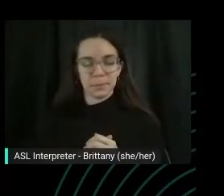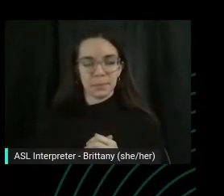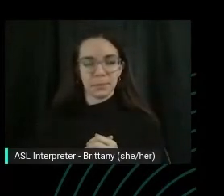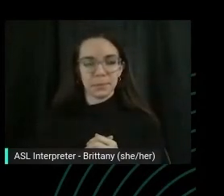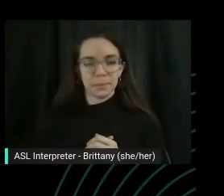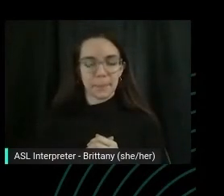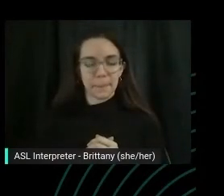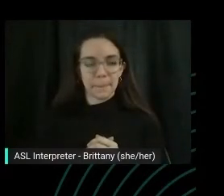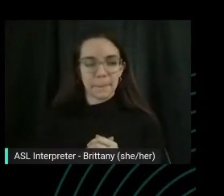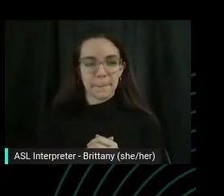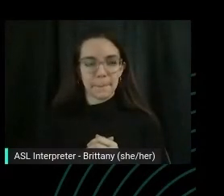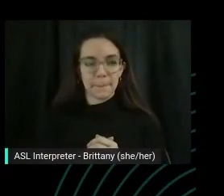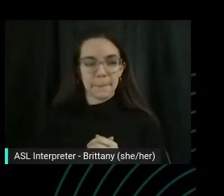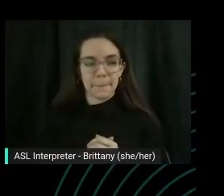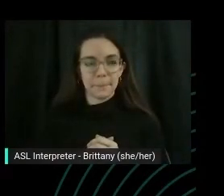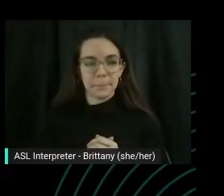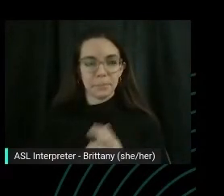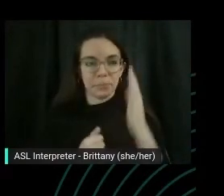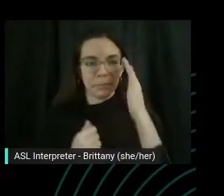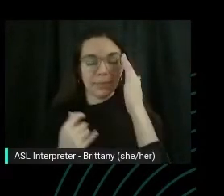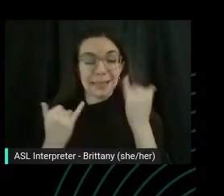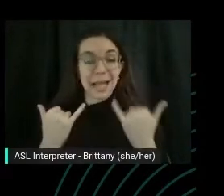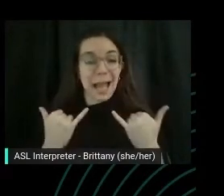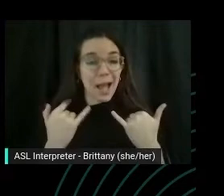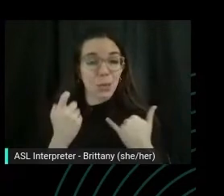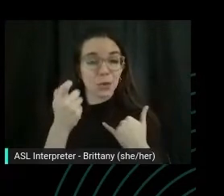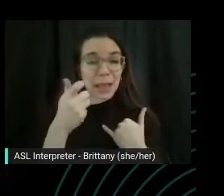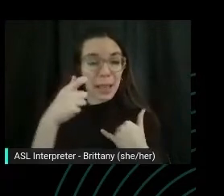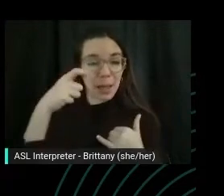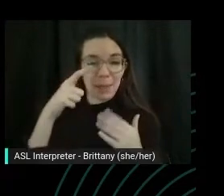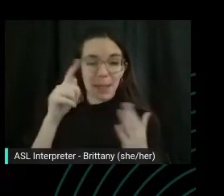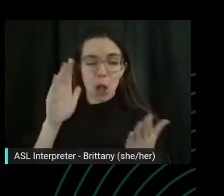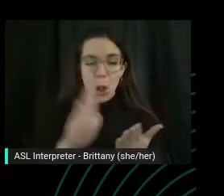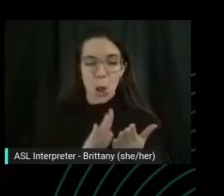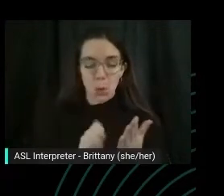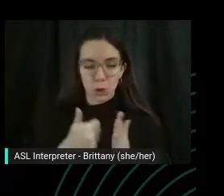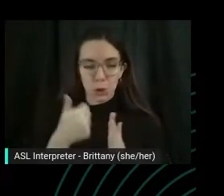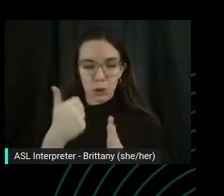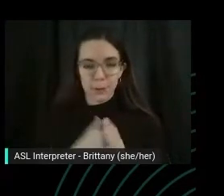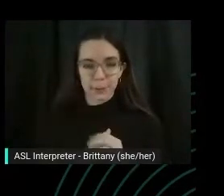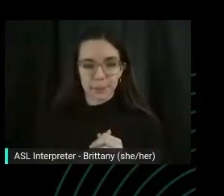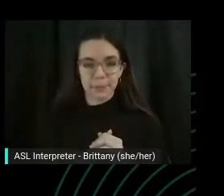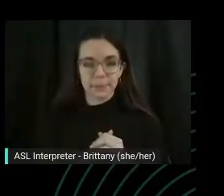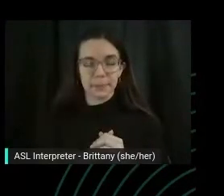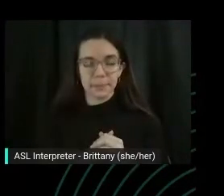Now, just to get a little bit lower. We'll make our way to our right side.